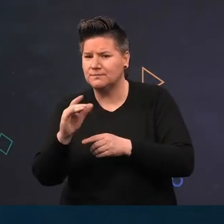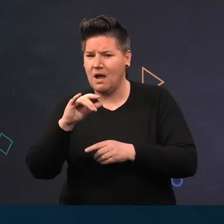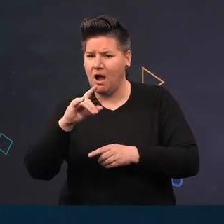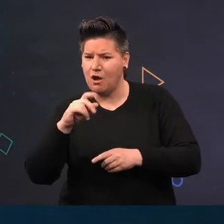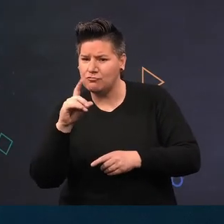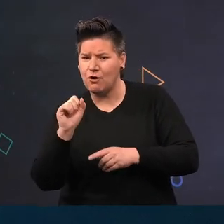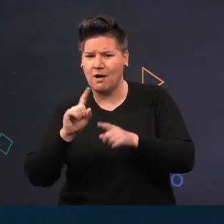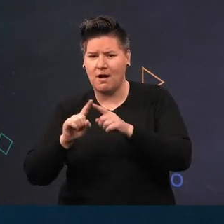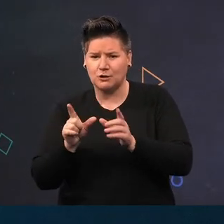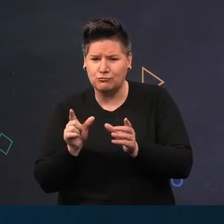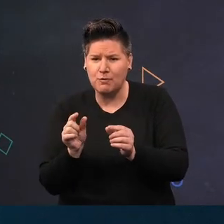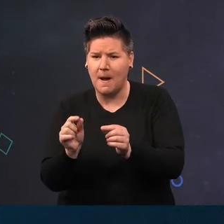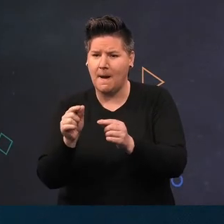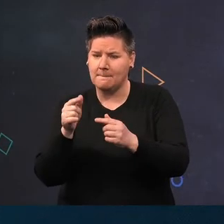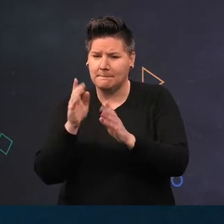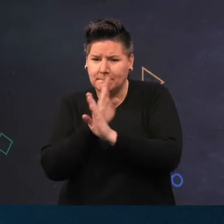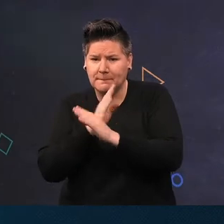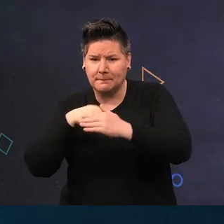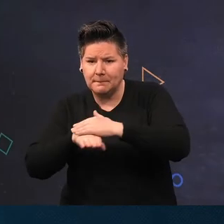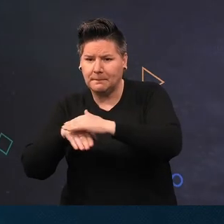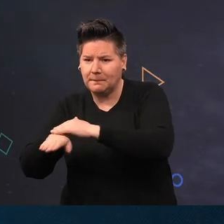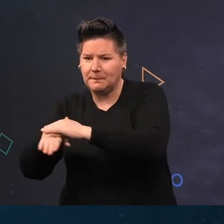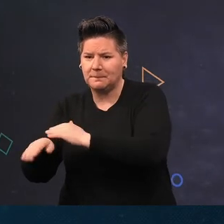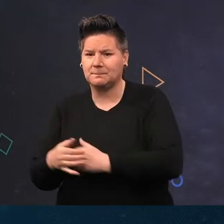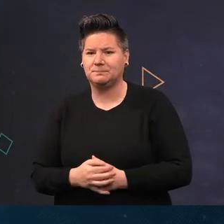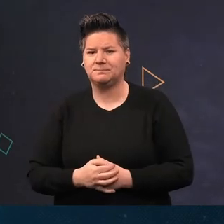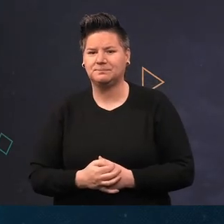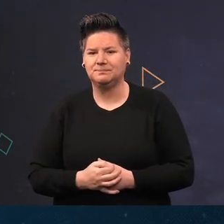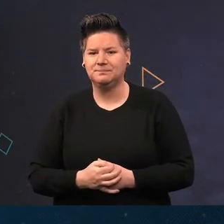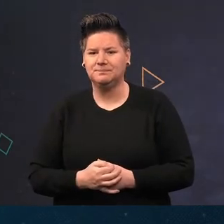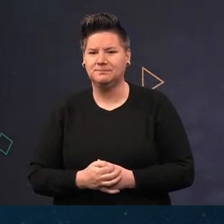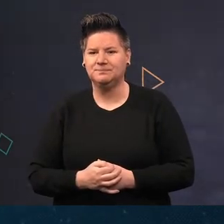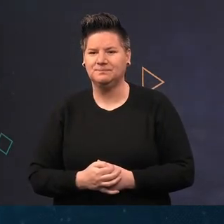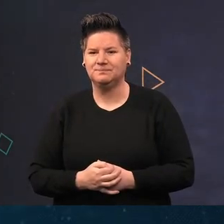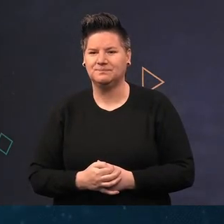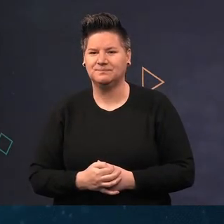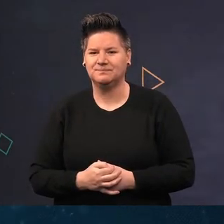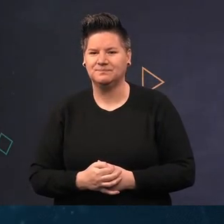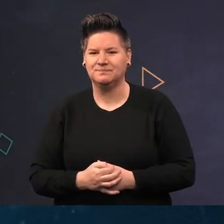providing shelter for crabs. Here two Polycera Nudibranchs are enjoying the faunal turf